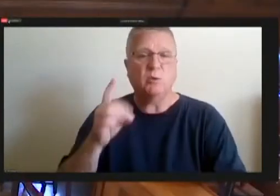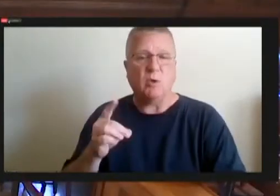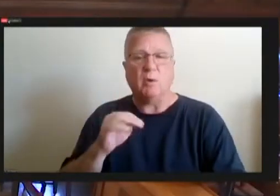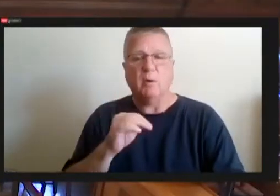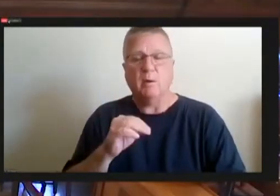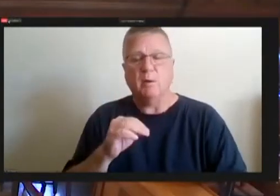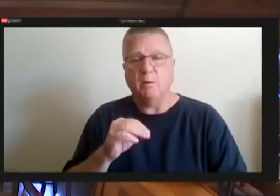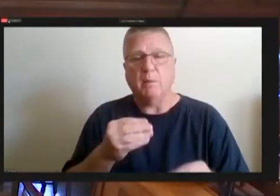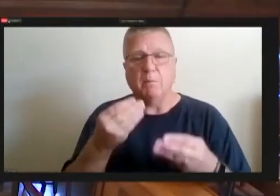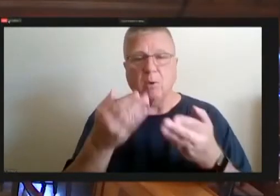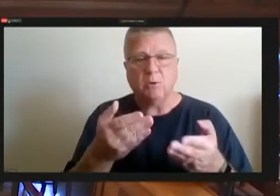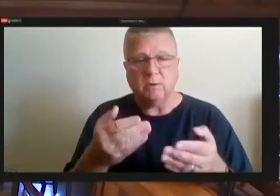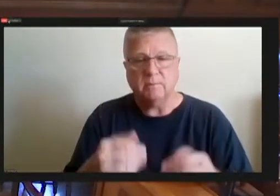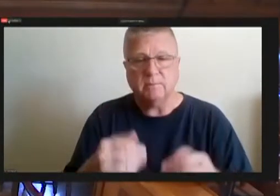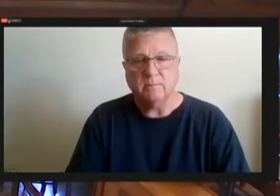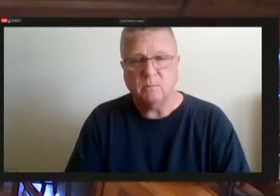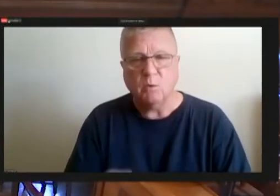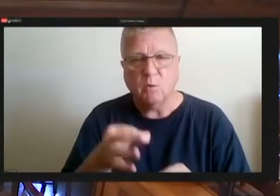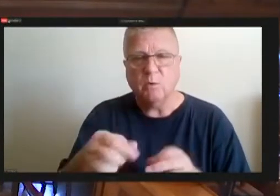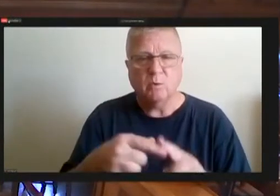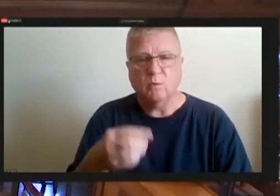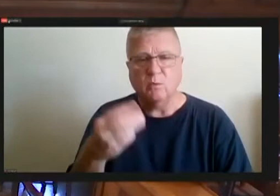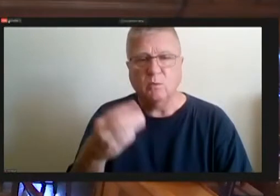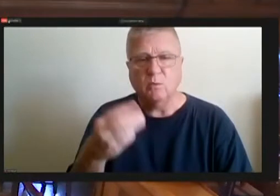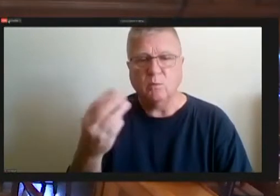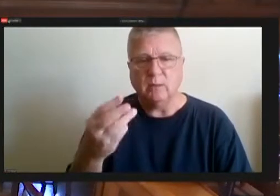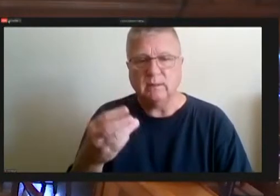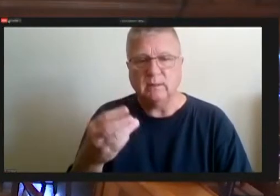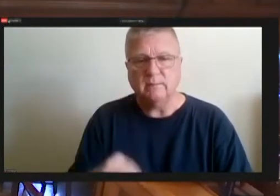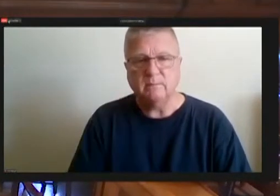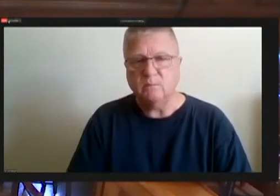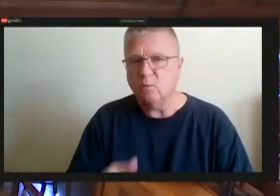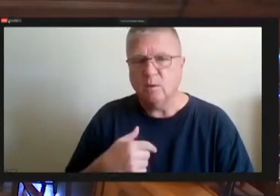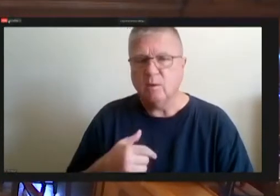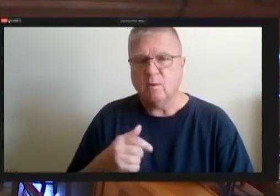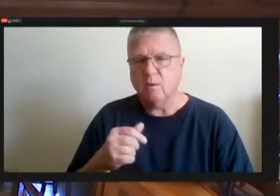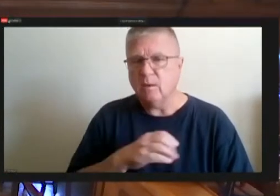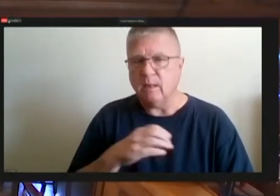my most into group was a member of the draw, and we'll work with